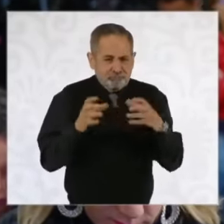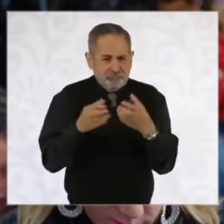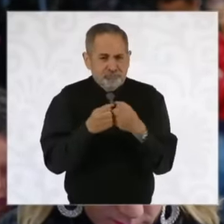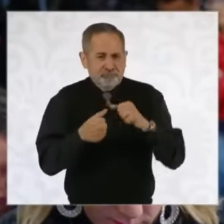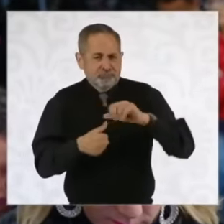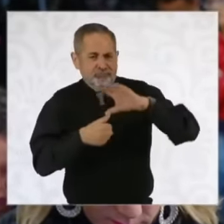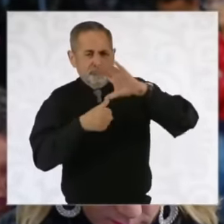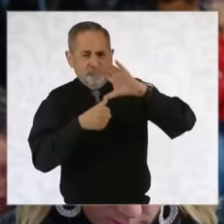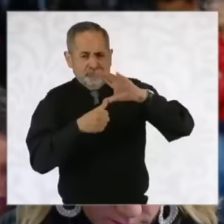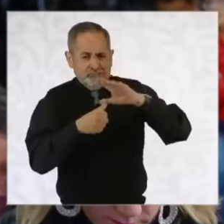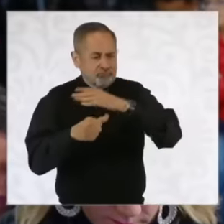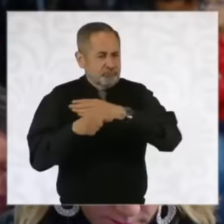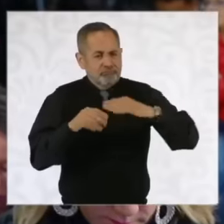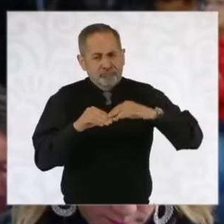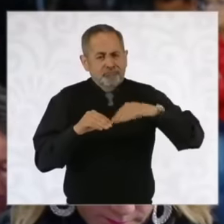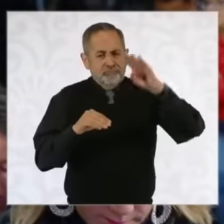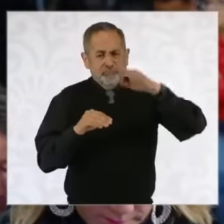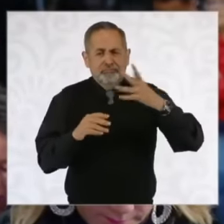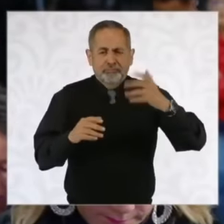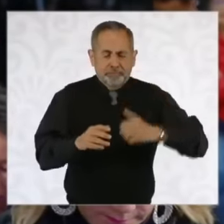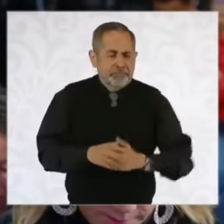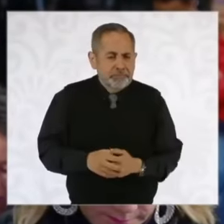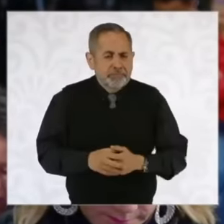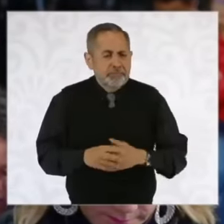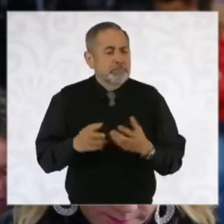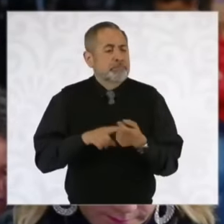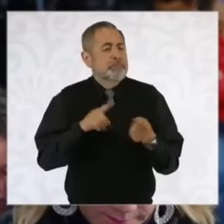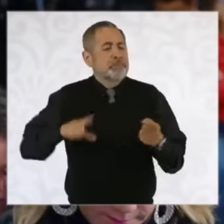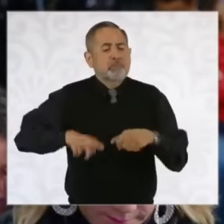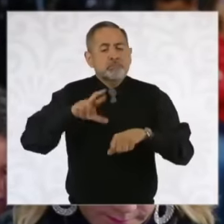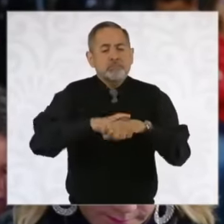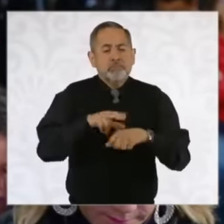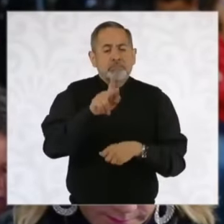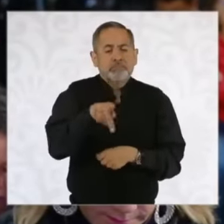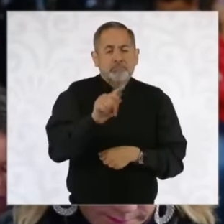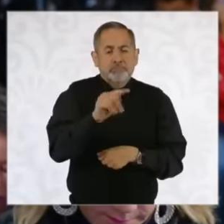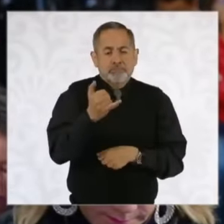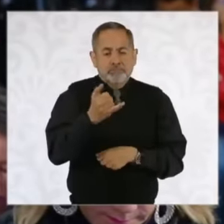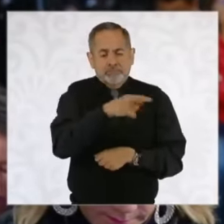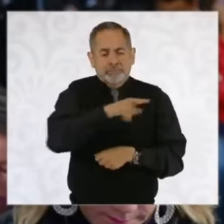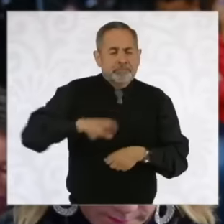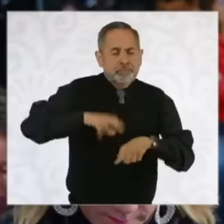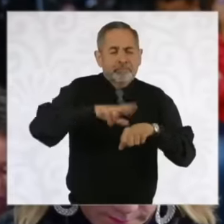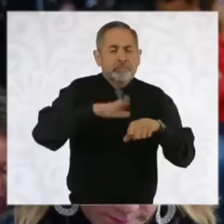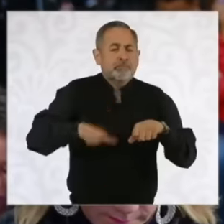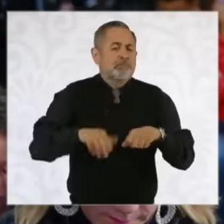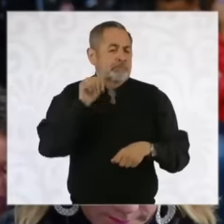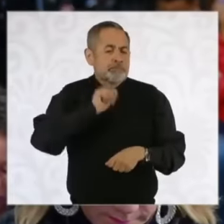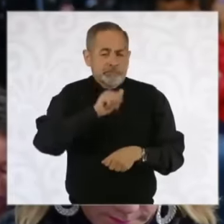at the end of the day and Governor Katy Hobs who is the governor of Arizona eh nodded eh